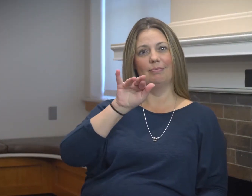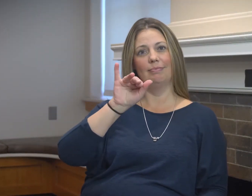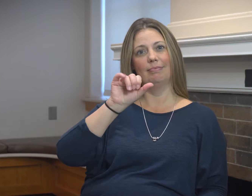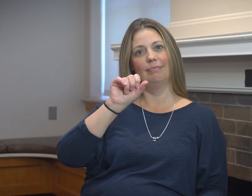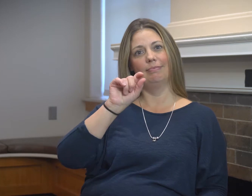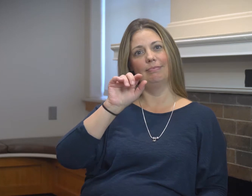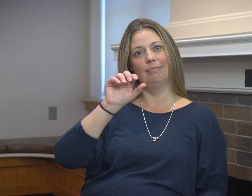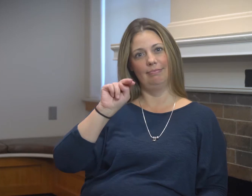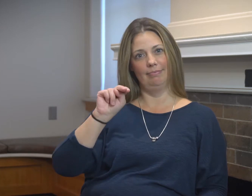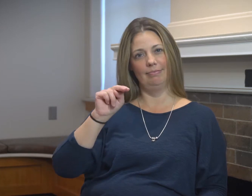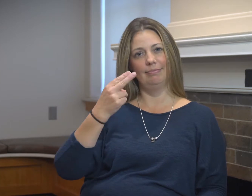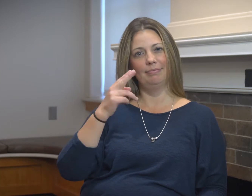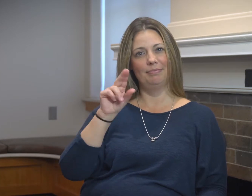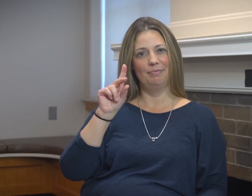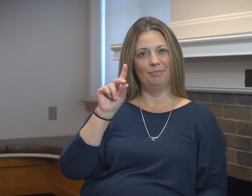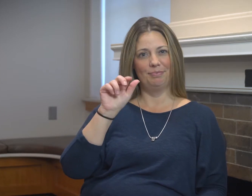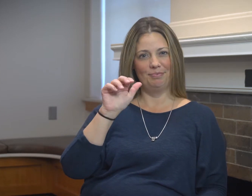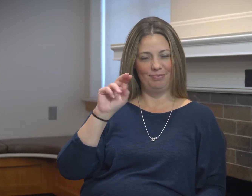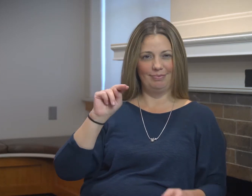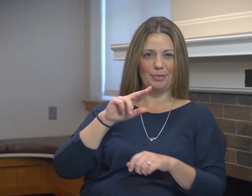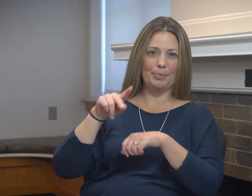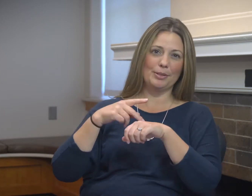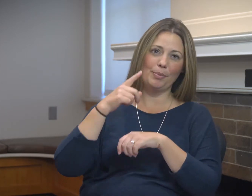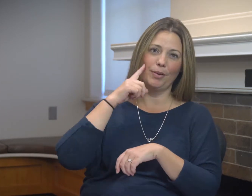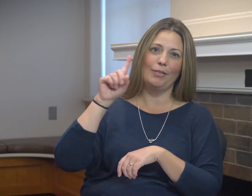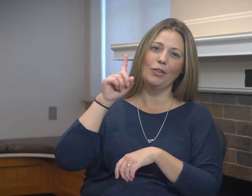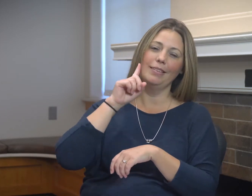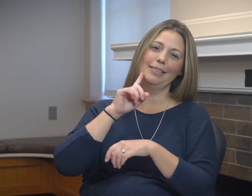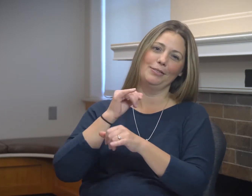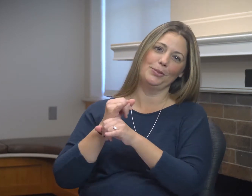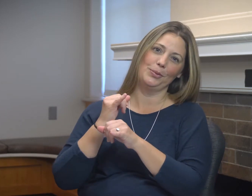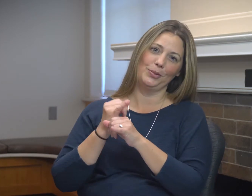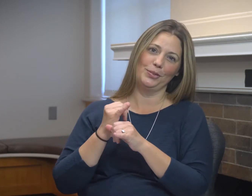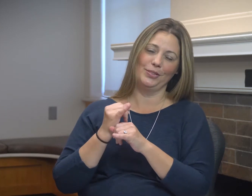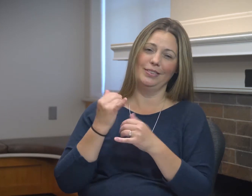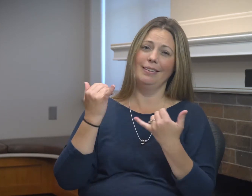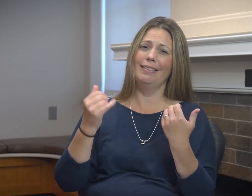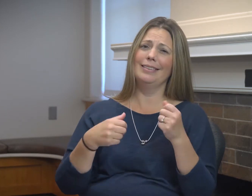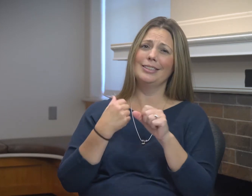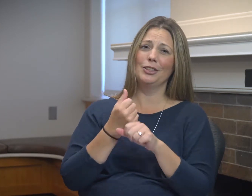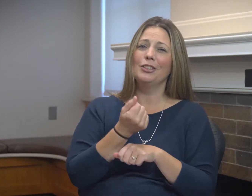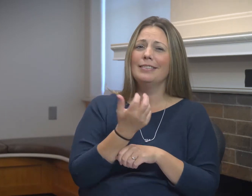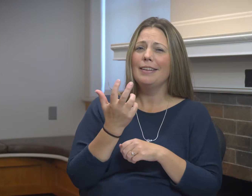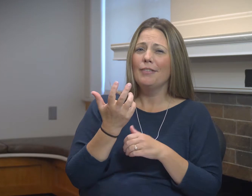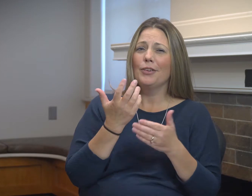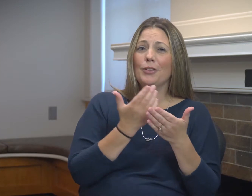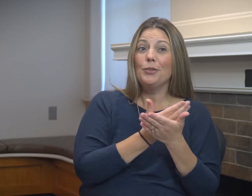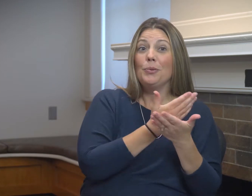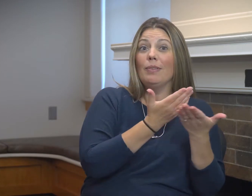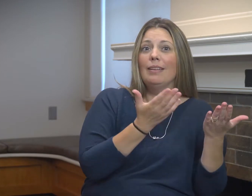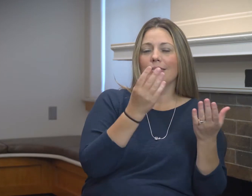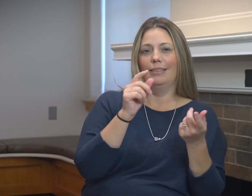Hi, I'm Kristen Huddleston, principal for the School for the Deaf.